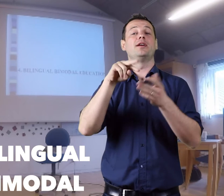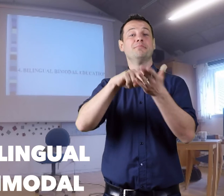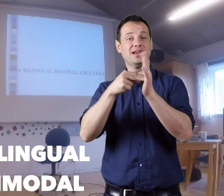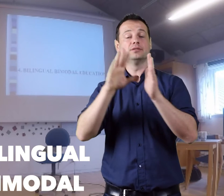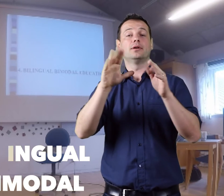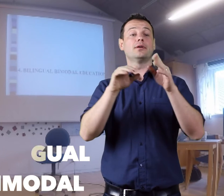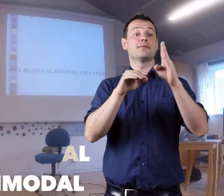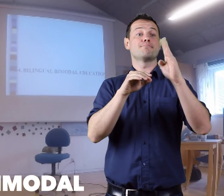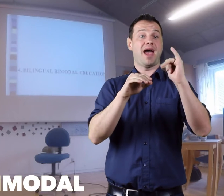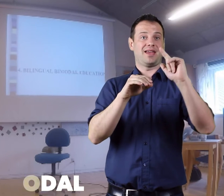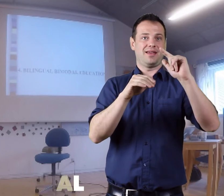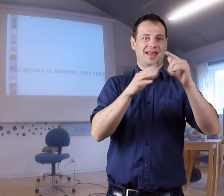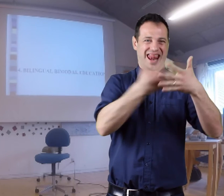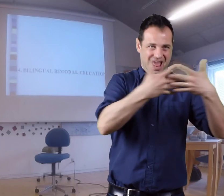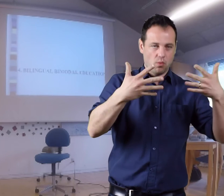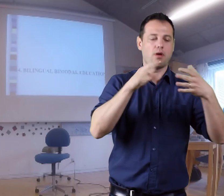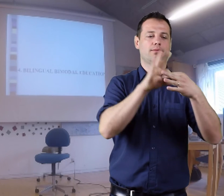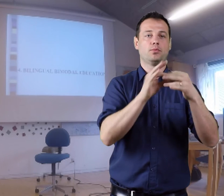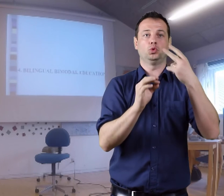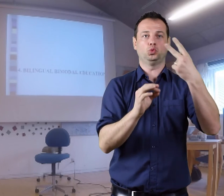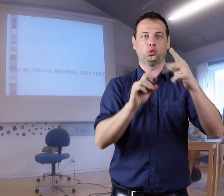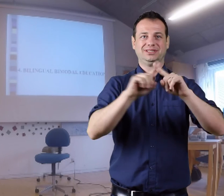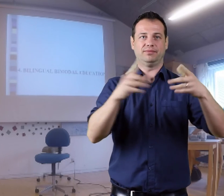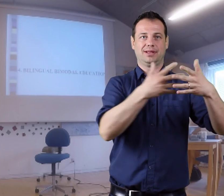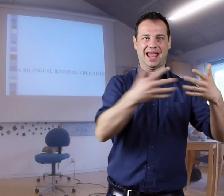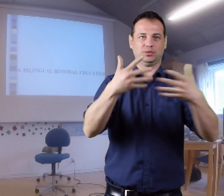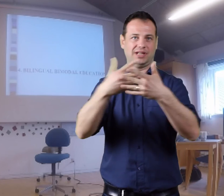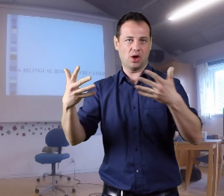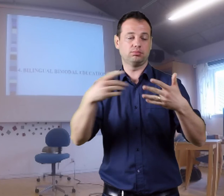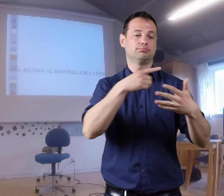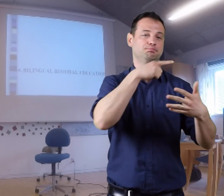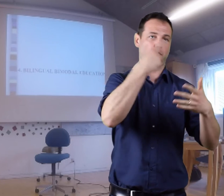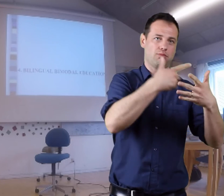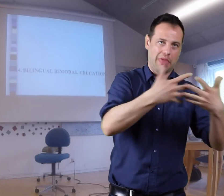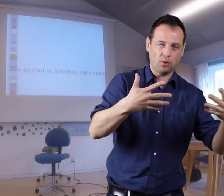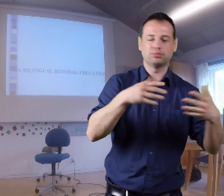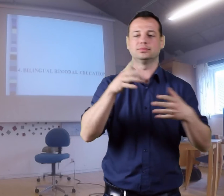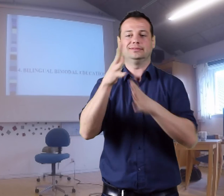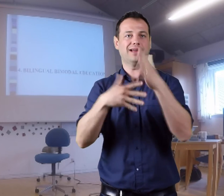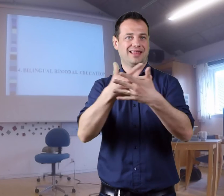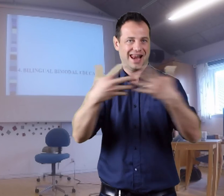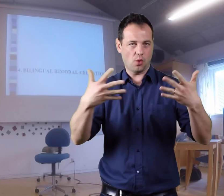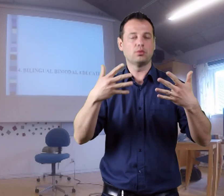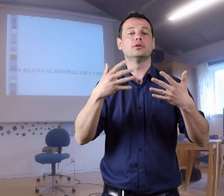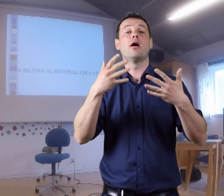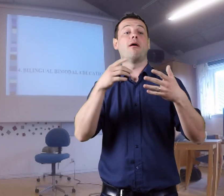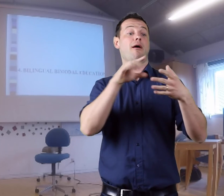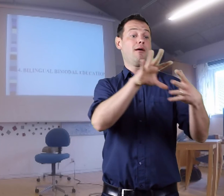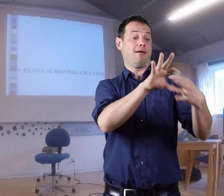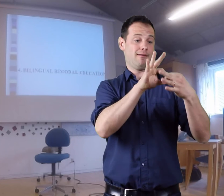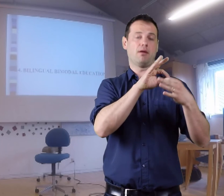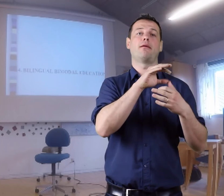Bilingual means two languages, spoken and sign language.